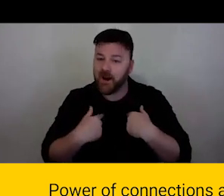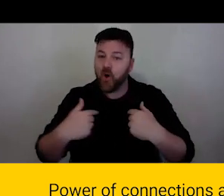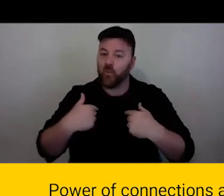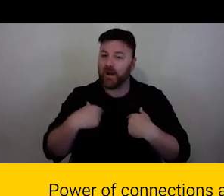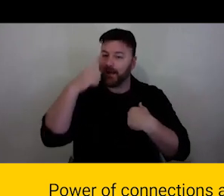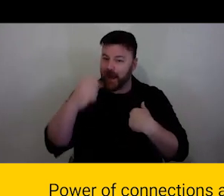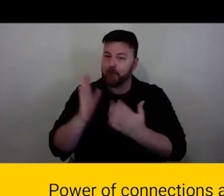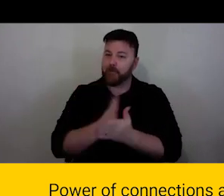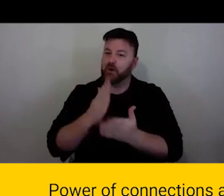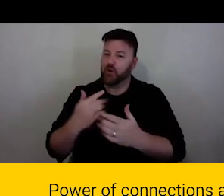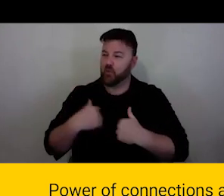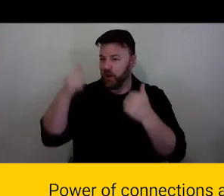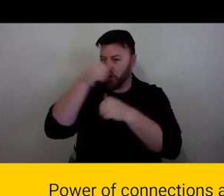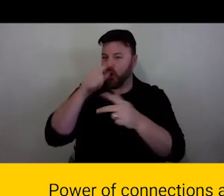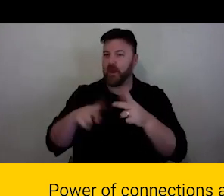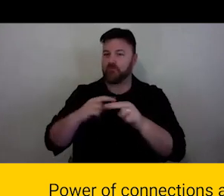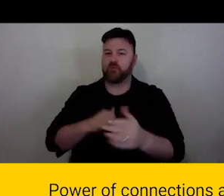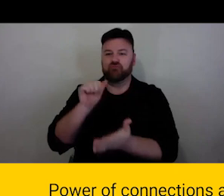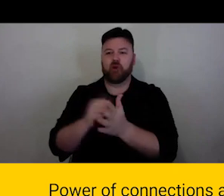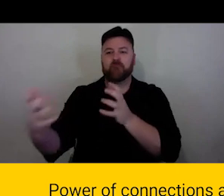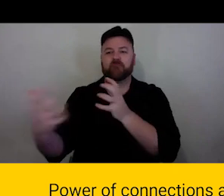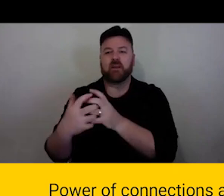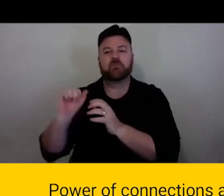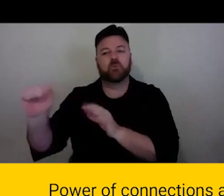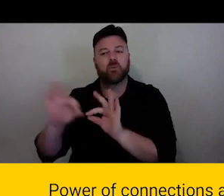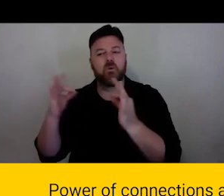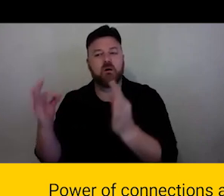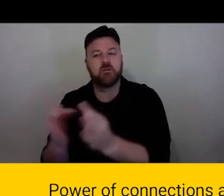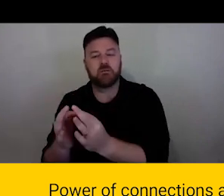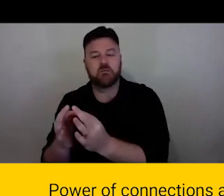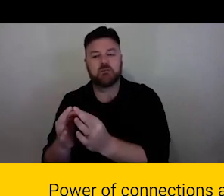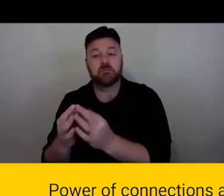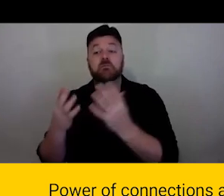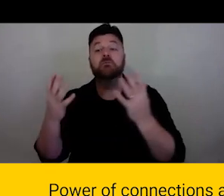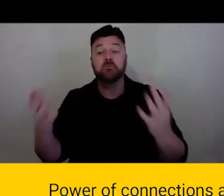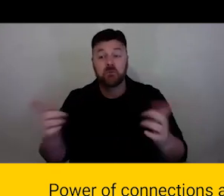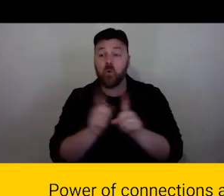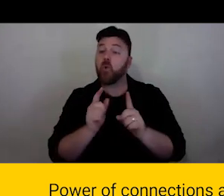right fit for you. Could both sides present case studies, like what